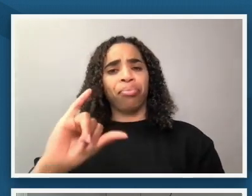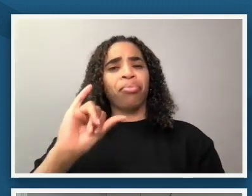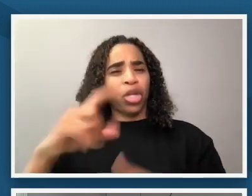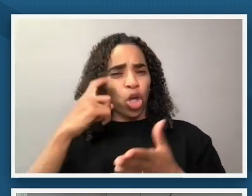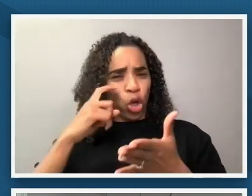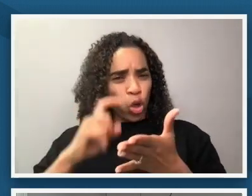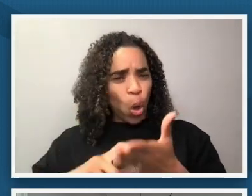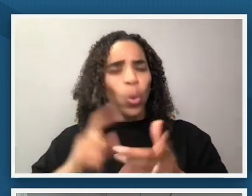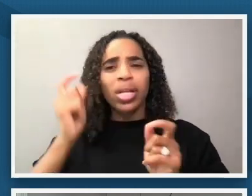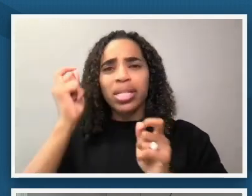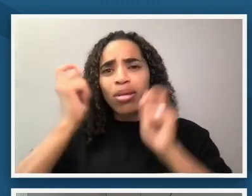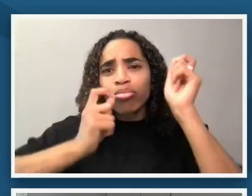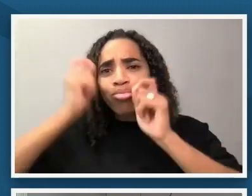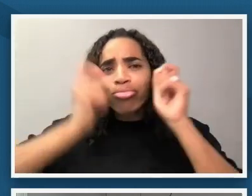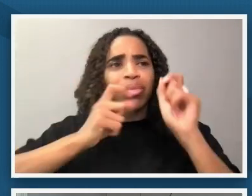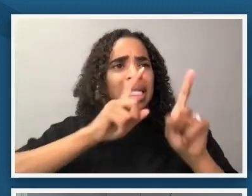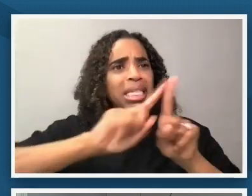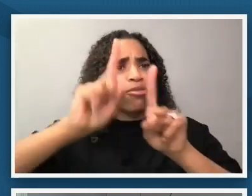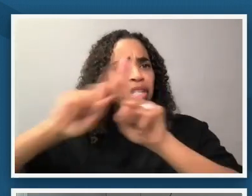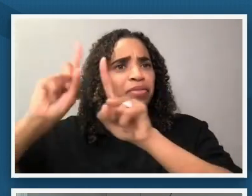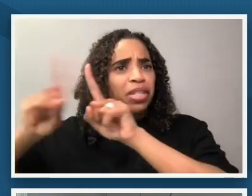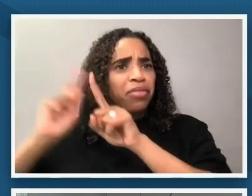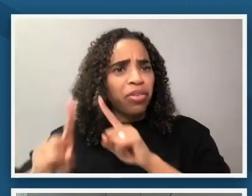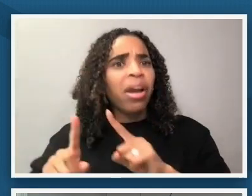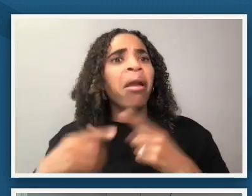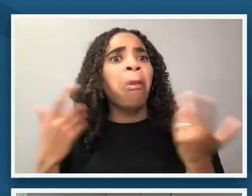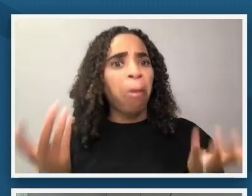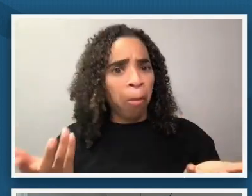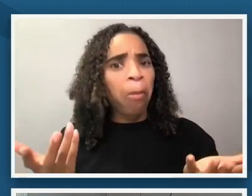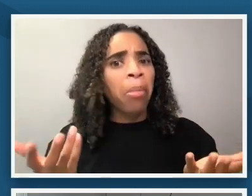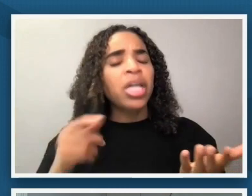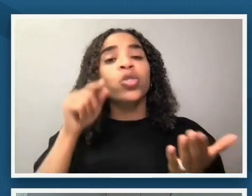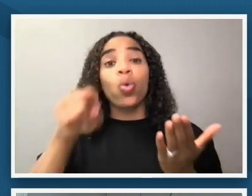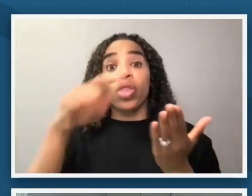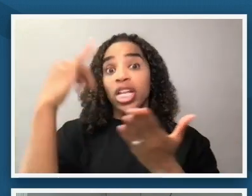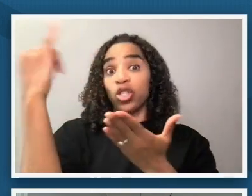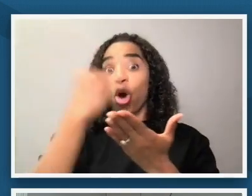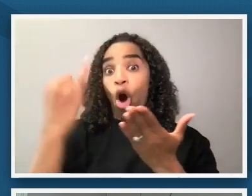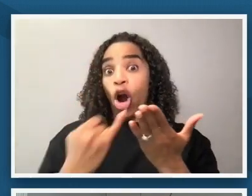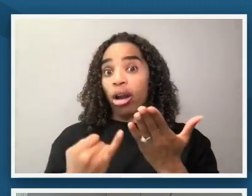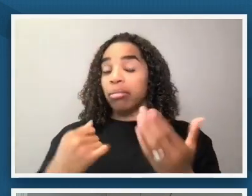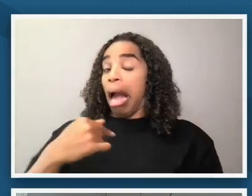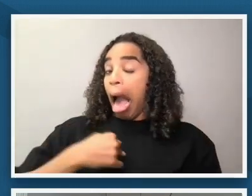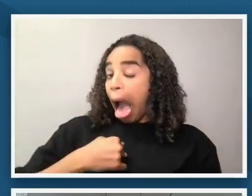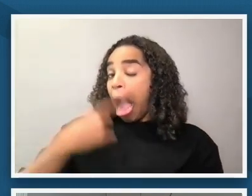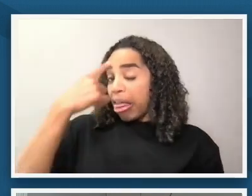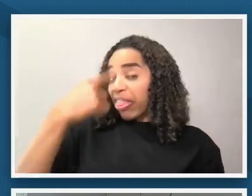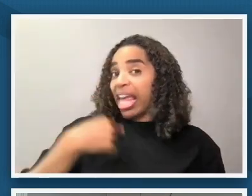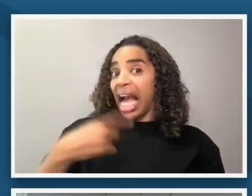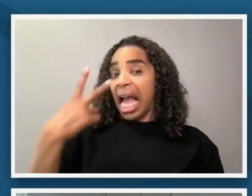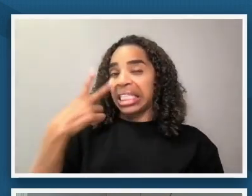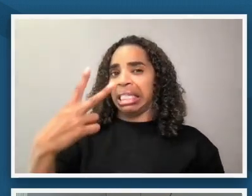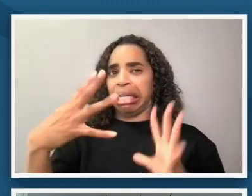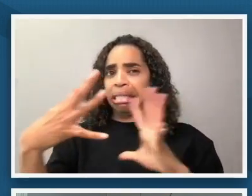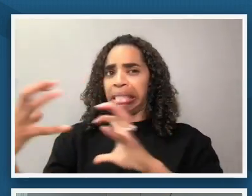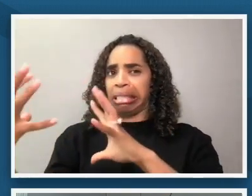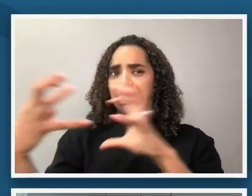expressions also so this is this is an artwork where i think i see a lot of